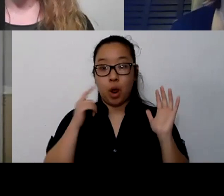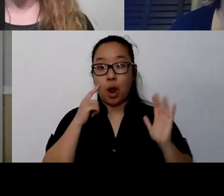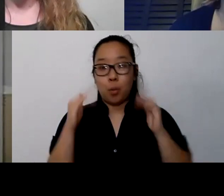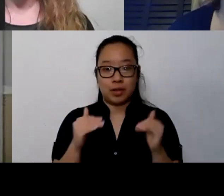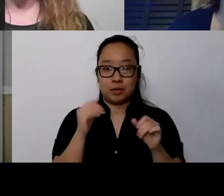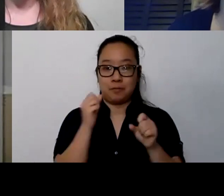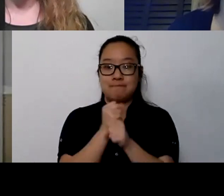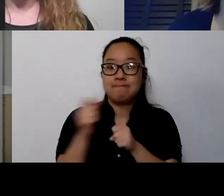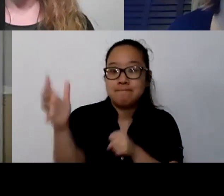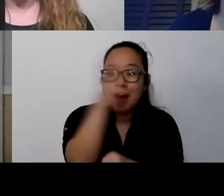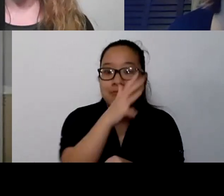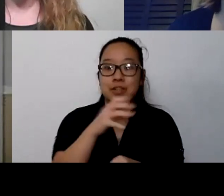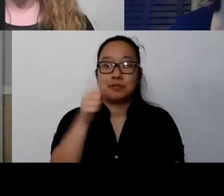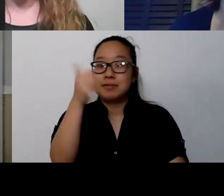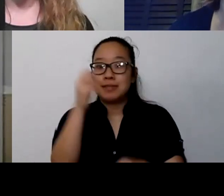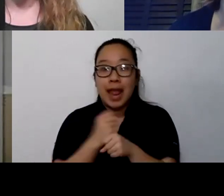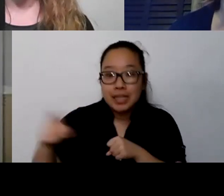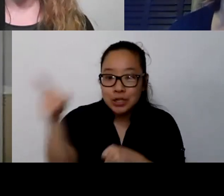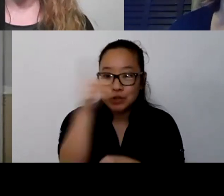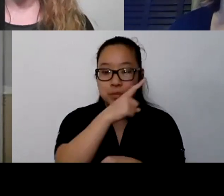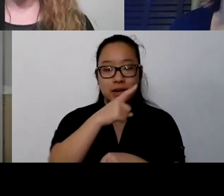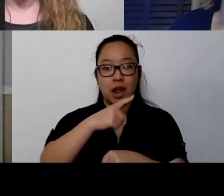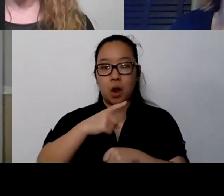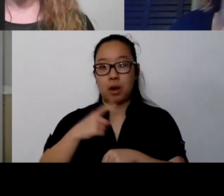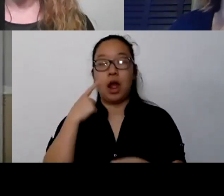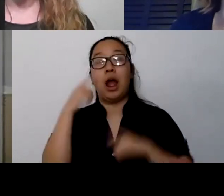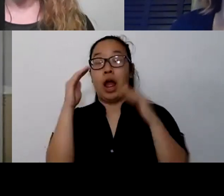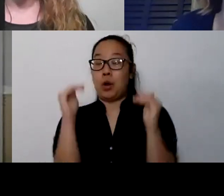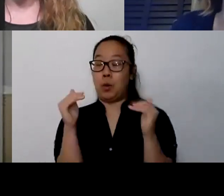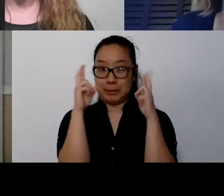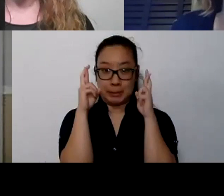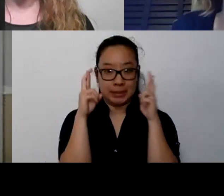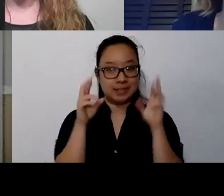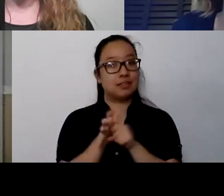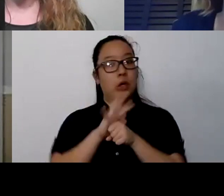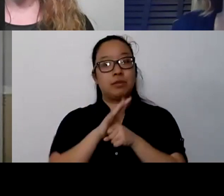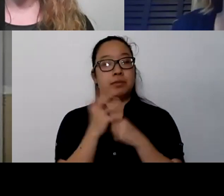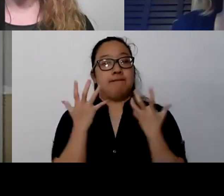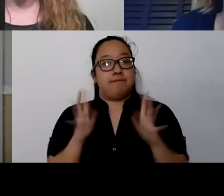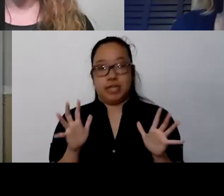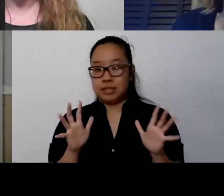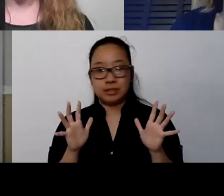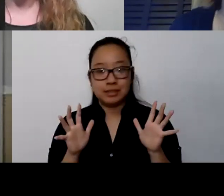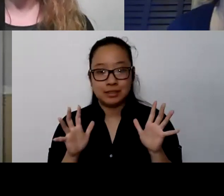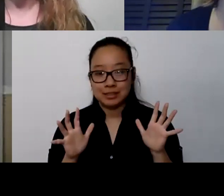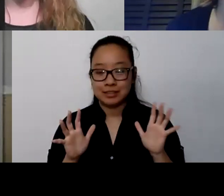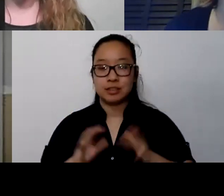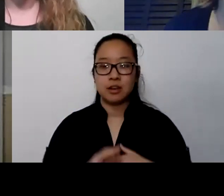but how do we still cultivate the space and a culture where it's okay to not be okay? It's okay to talk about it.